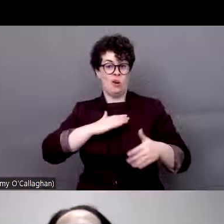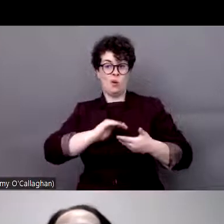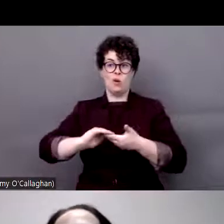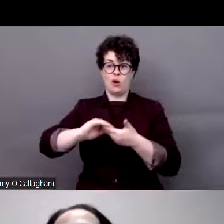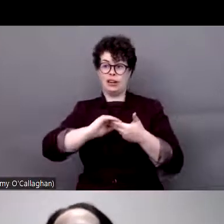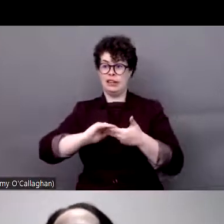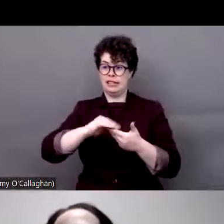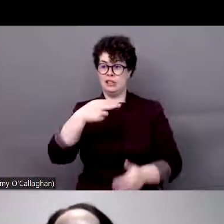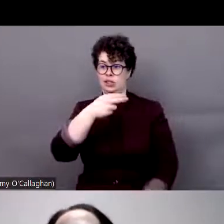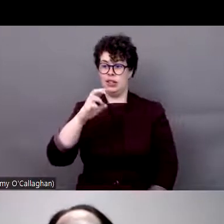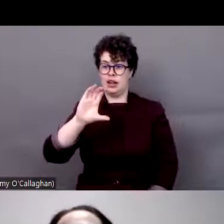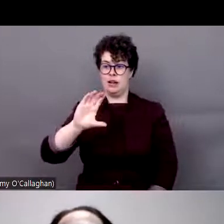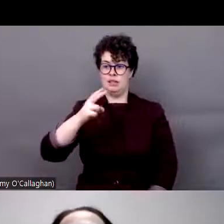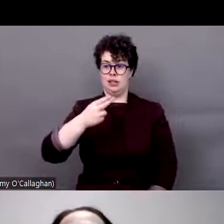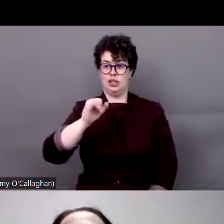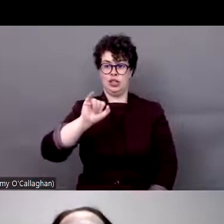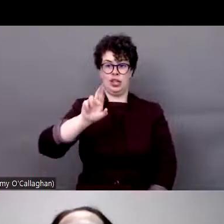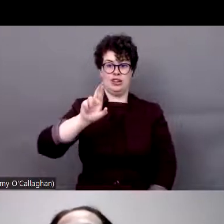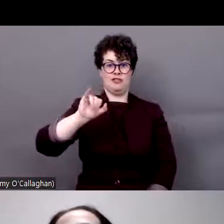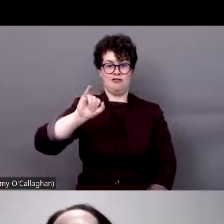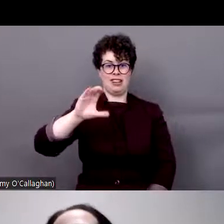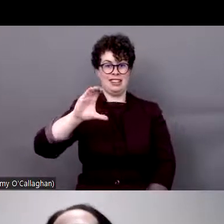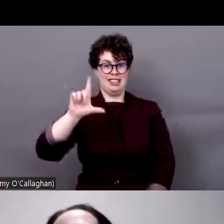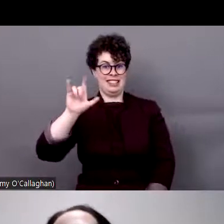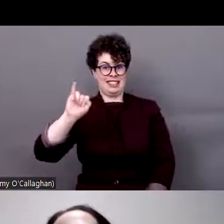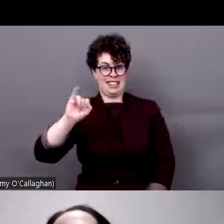fund, Chirikli, decided to employ a committee. The committee works on